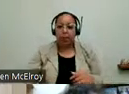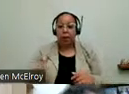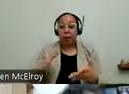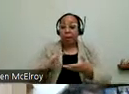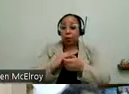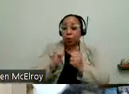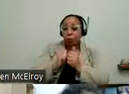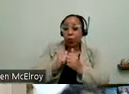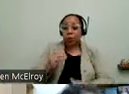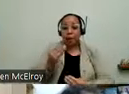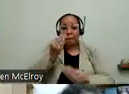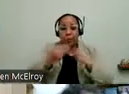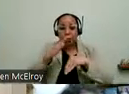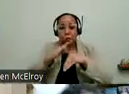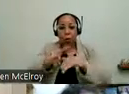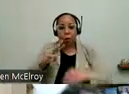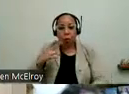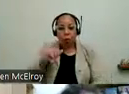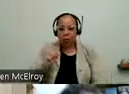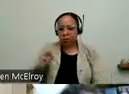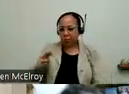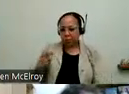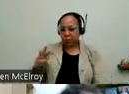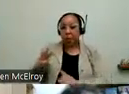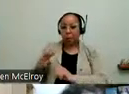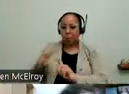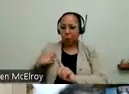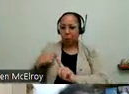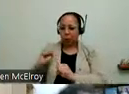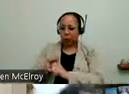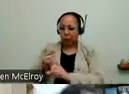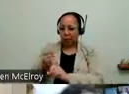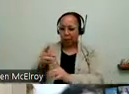expanded options available. So that people can choose from those options,